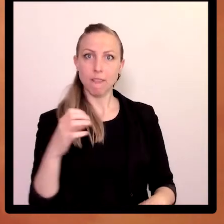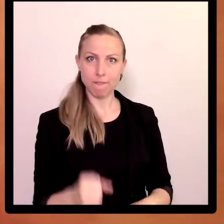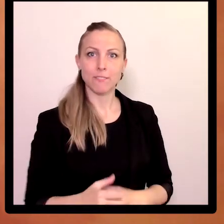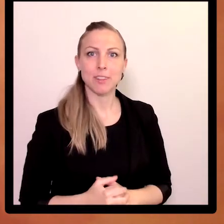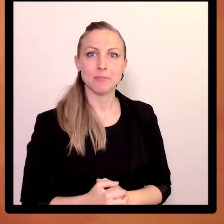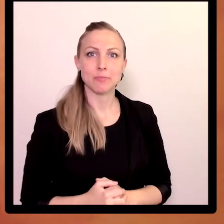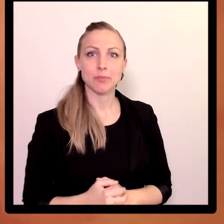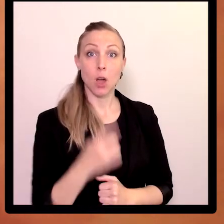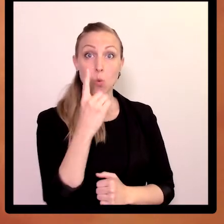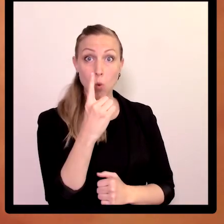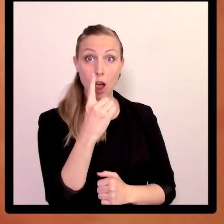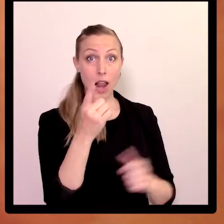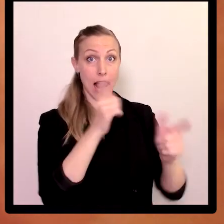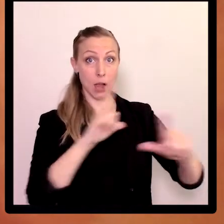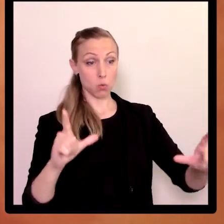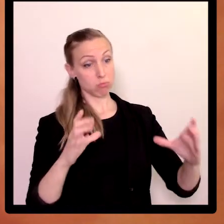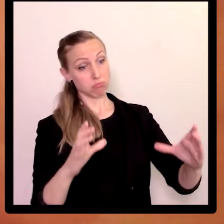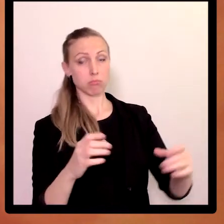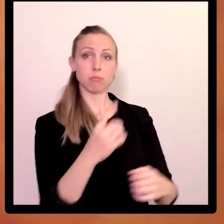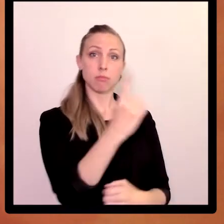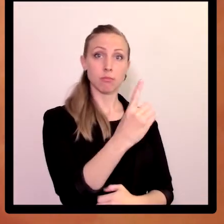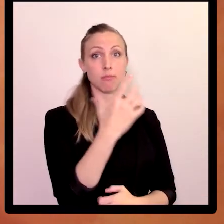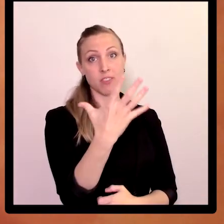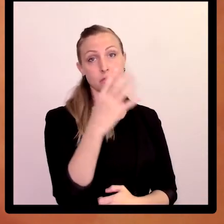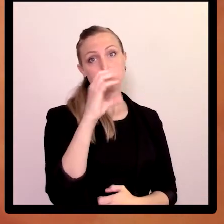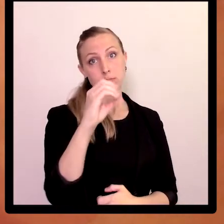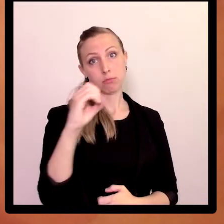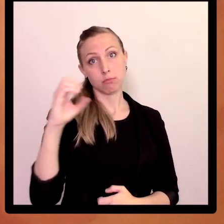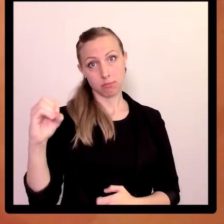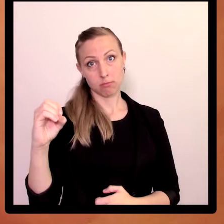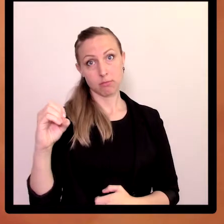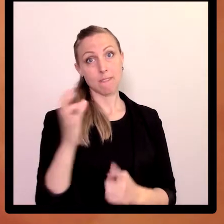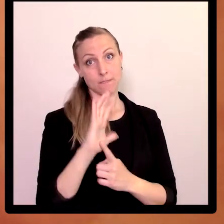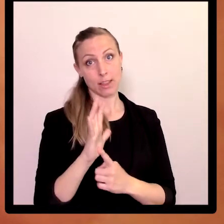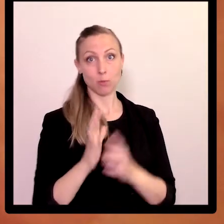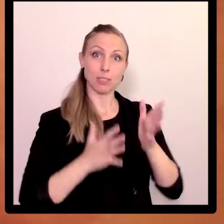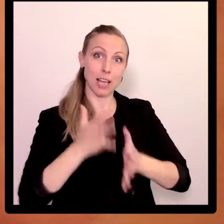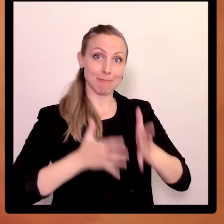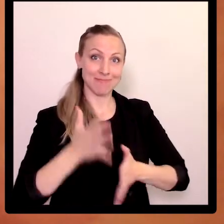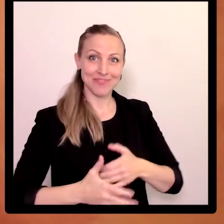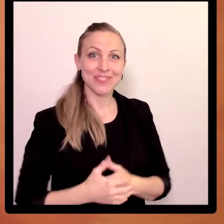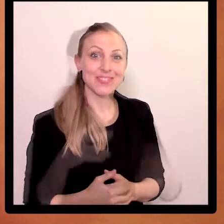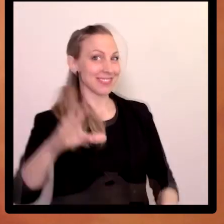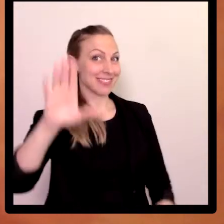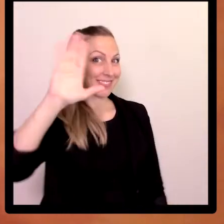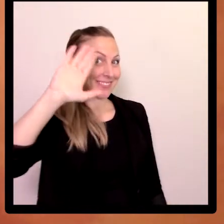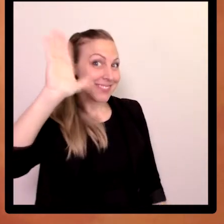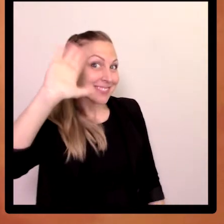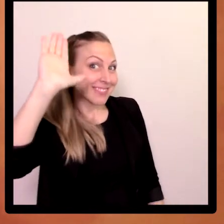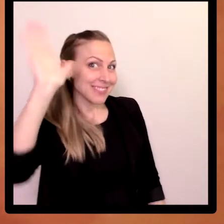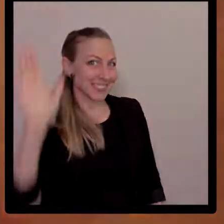Each language has about 15.000 videos of signs. See ya!